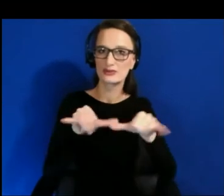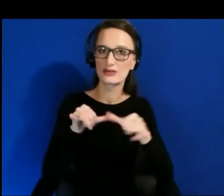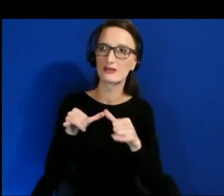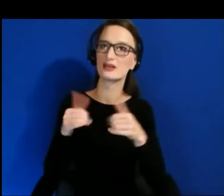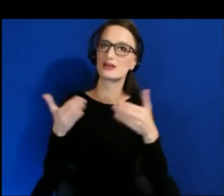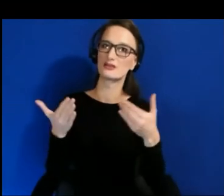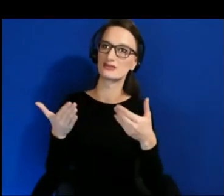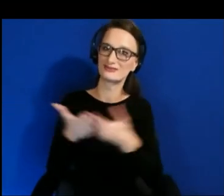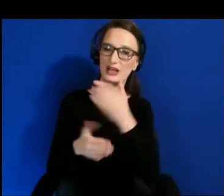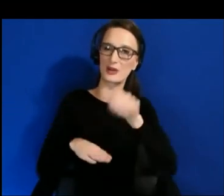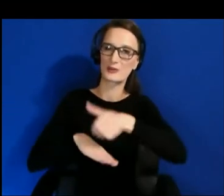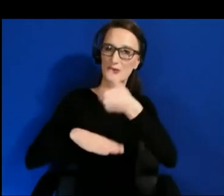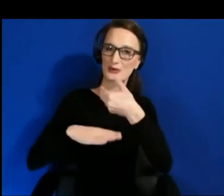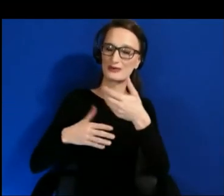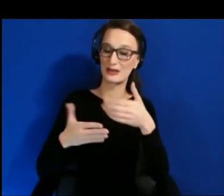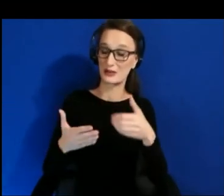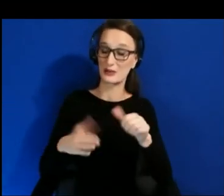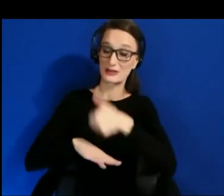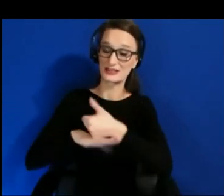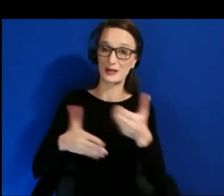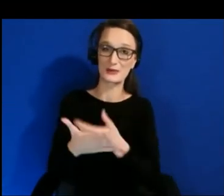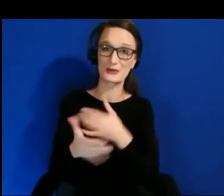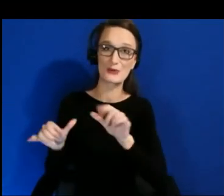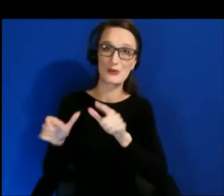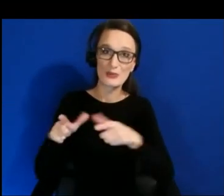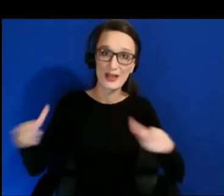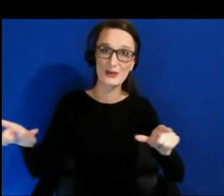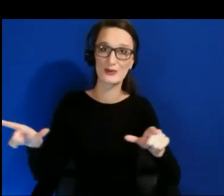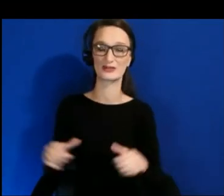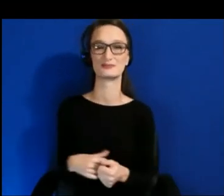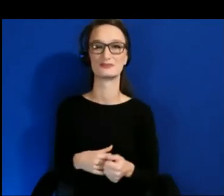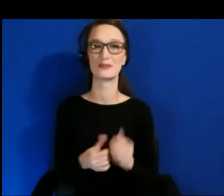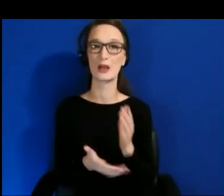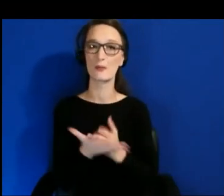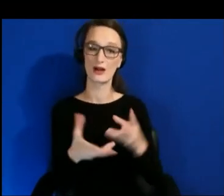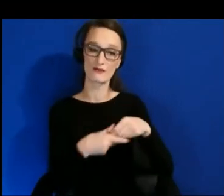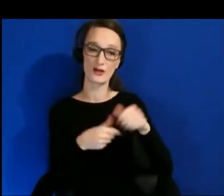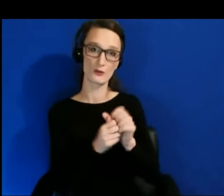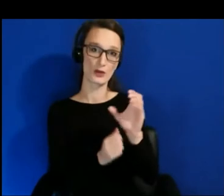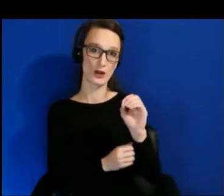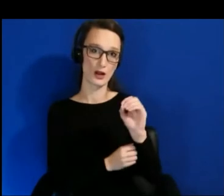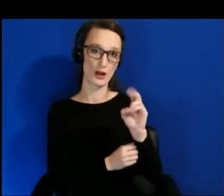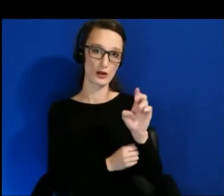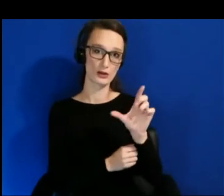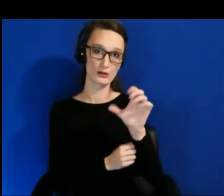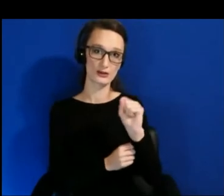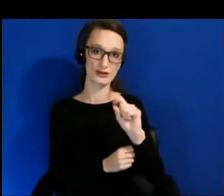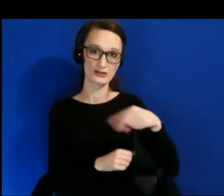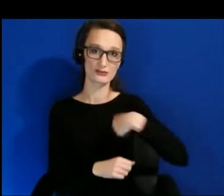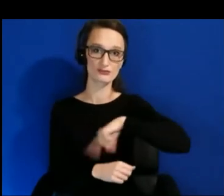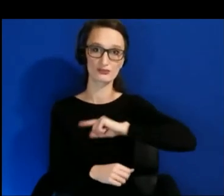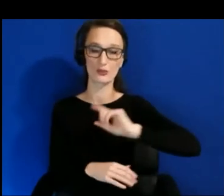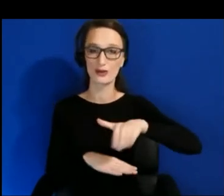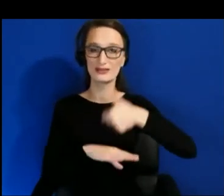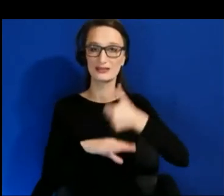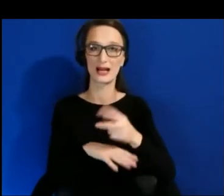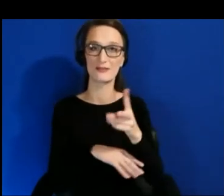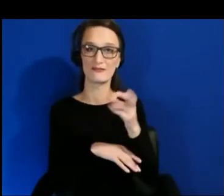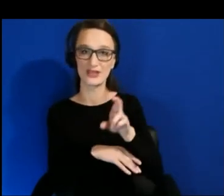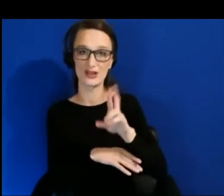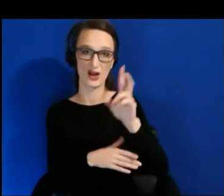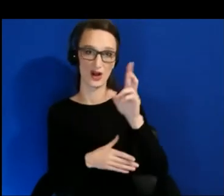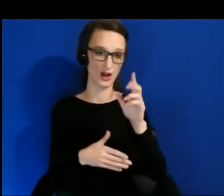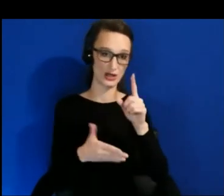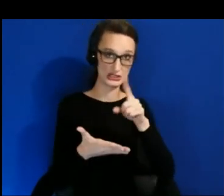As part of what we did at Oculus, we created a set of VRCs, virtual reality checks, that every single application has to pass